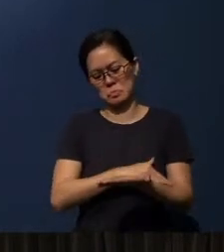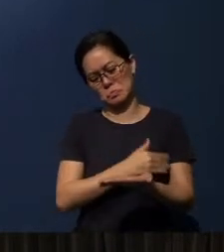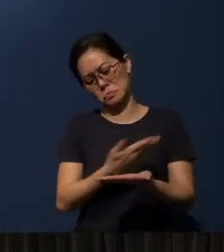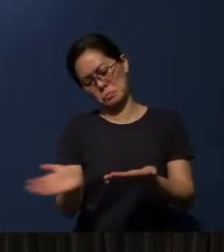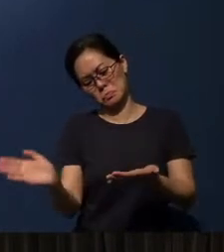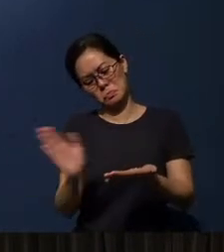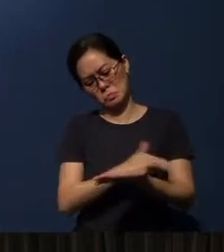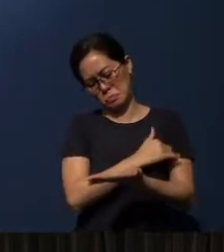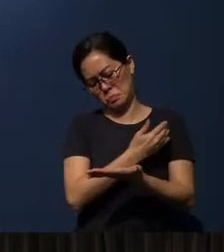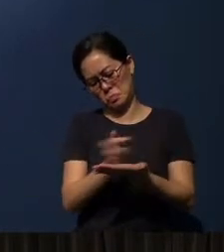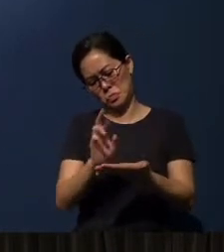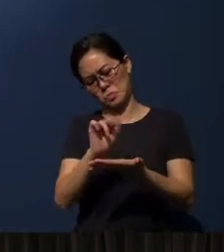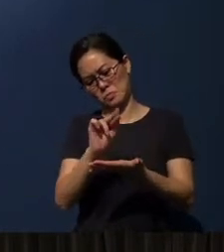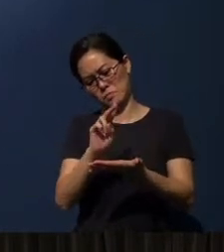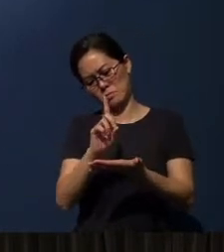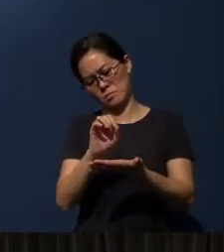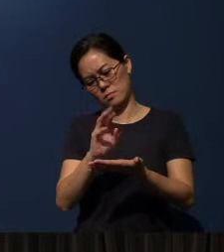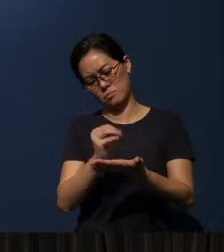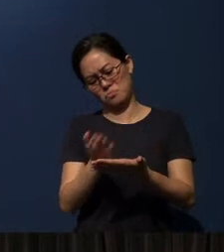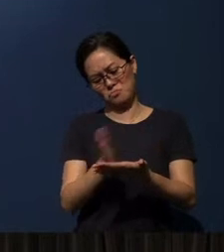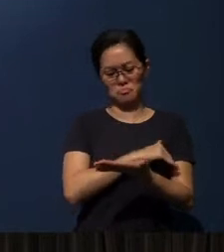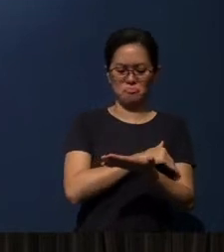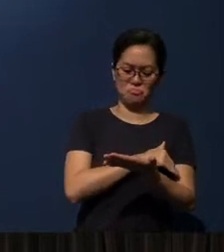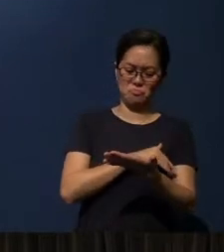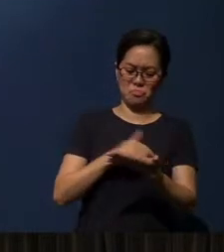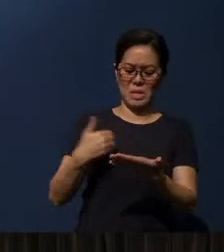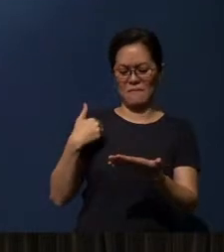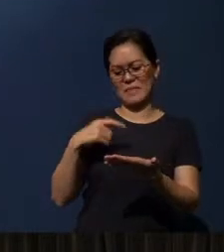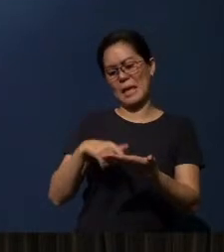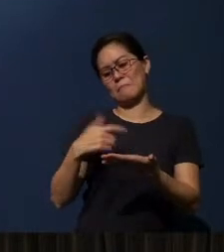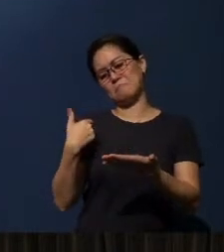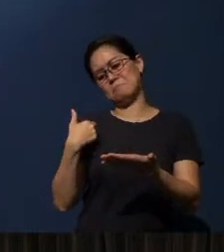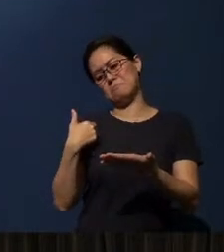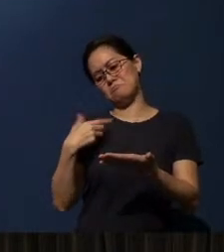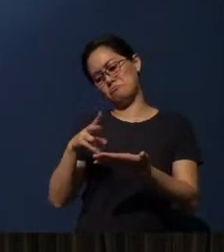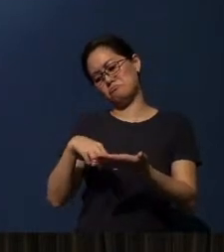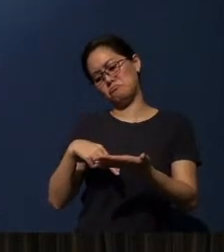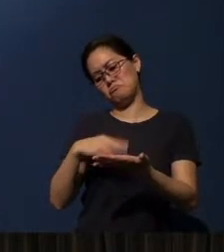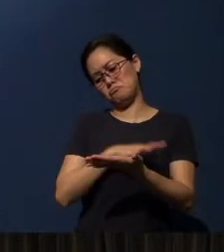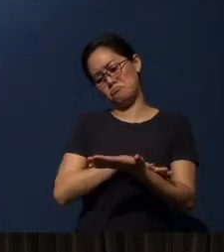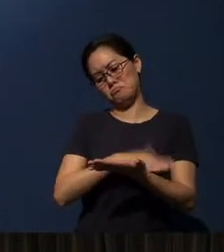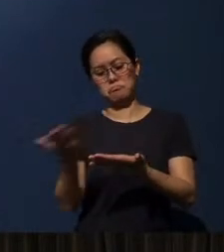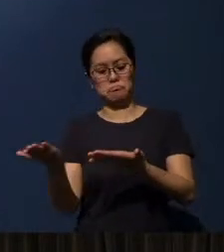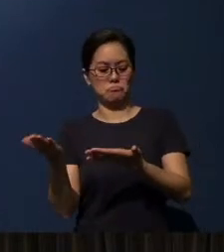At random - when I got time, I read the Bible. Do you eat that way?